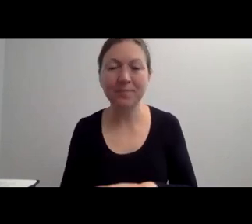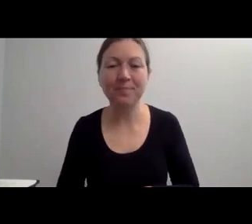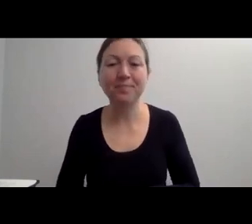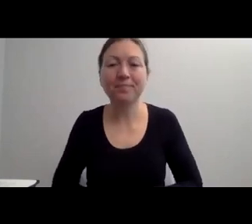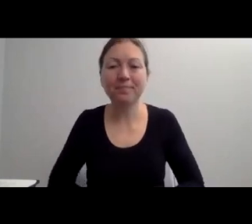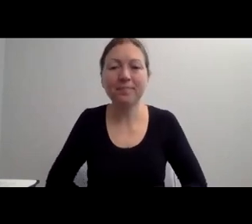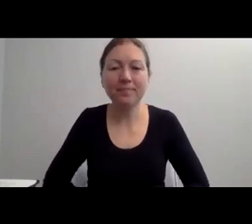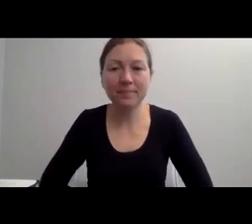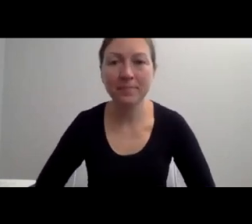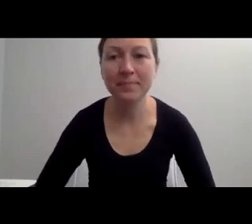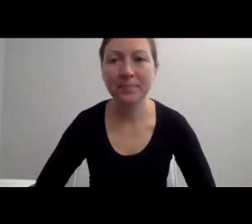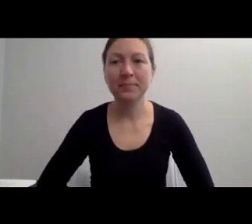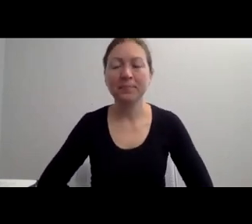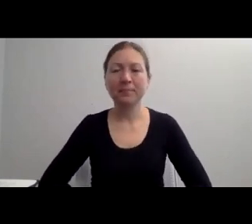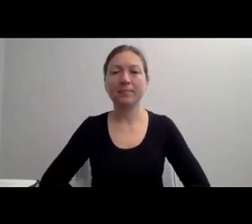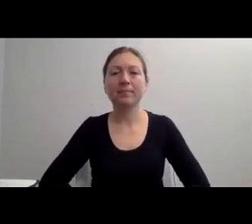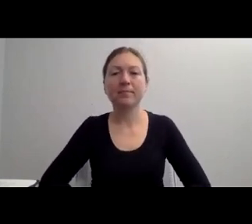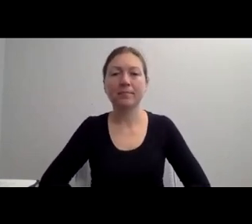THE DEPICTION. STEVE.